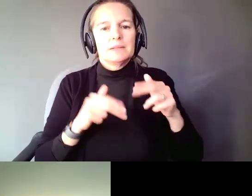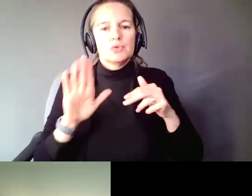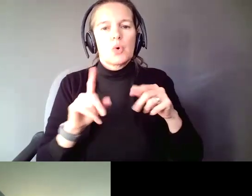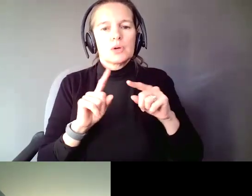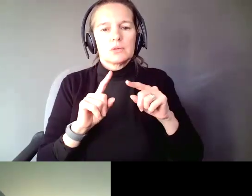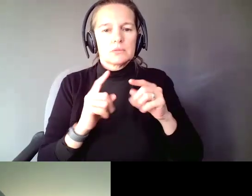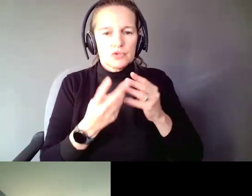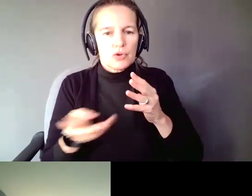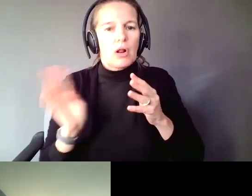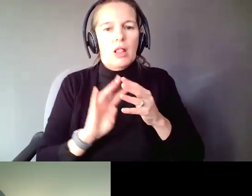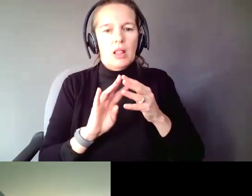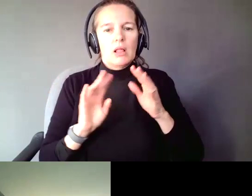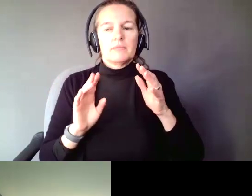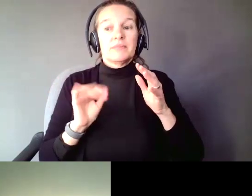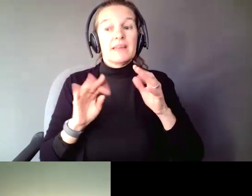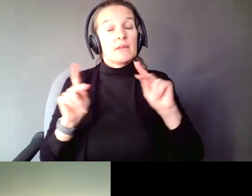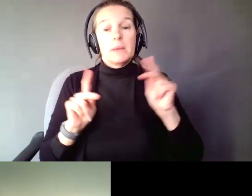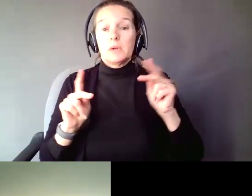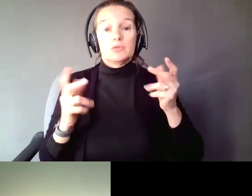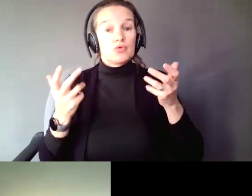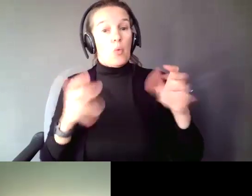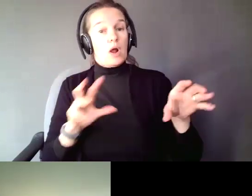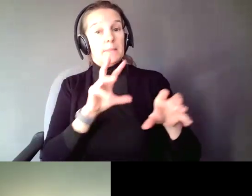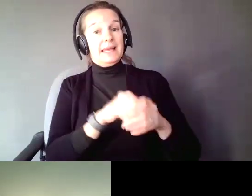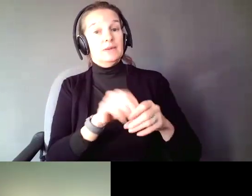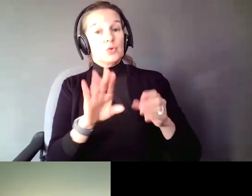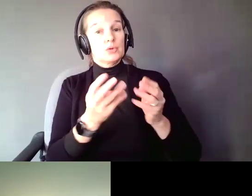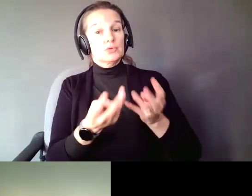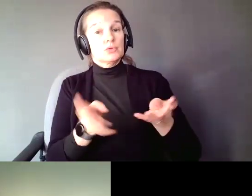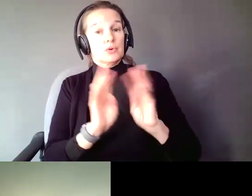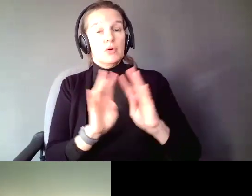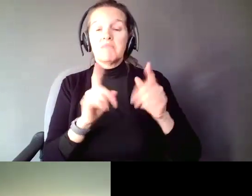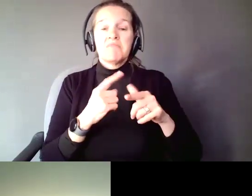If people don't want to be in your circle, then you either help them understand that